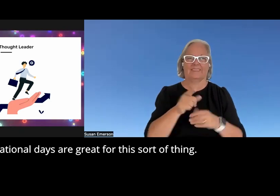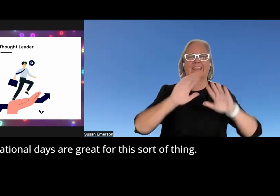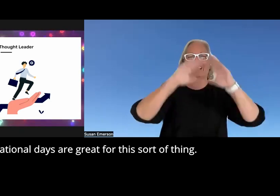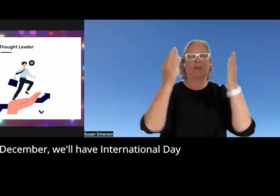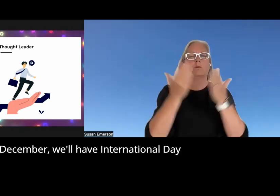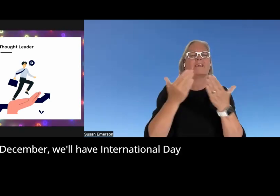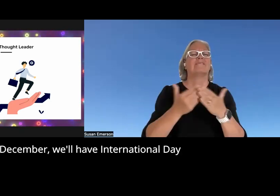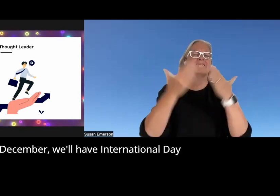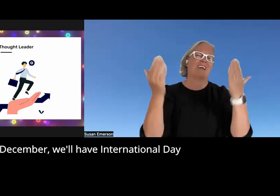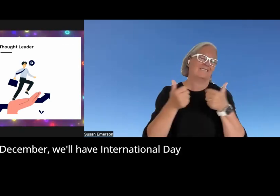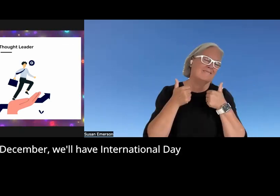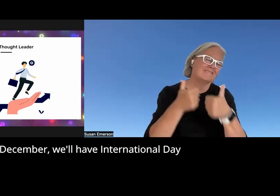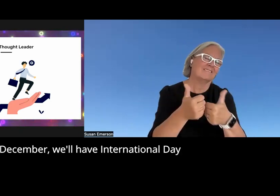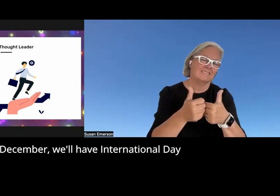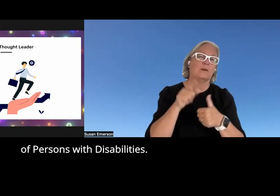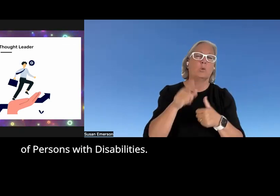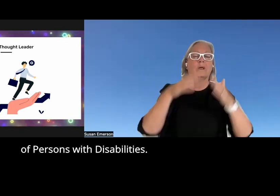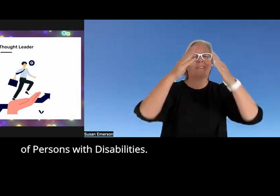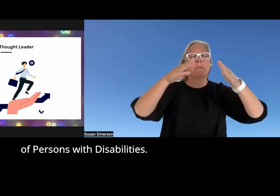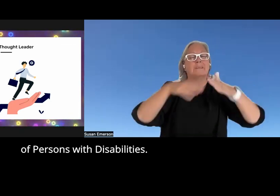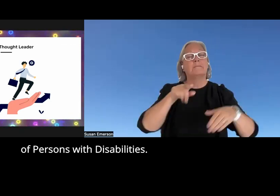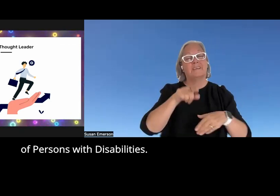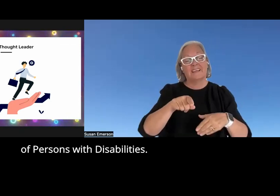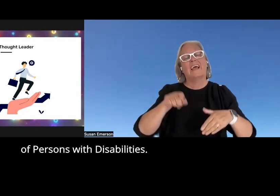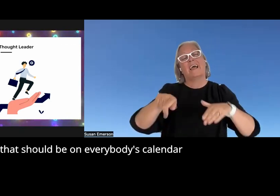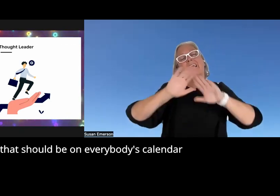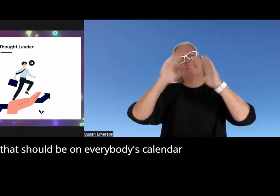of thing in December we'll have international day of persons with disabilities so that should